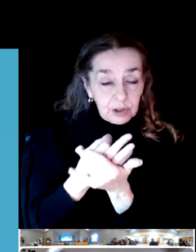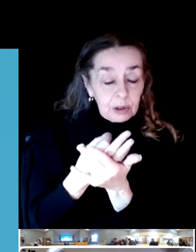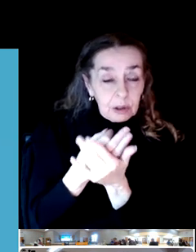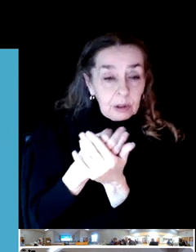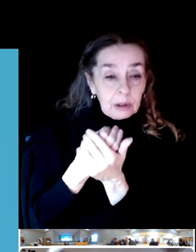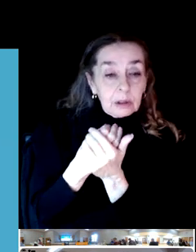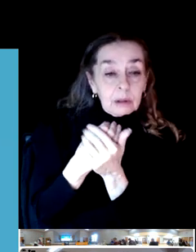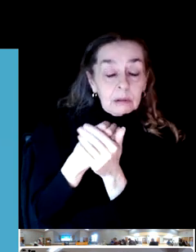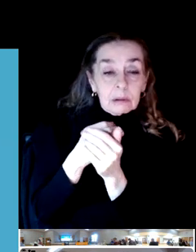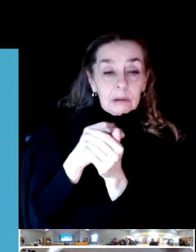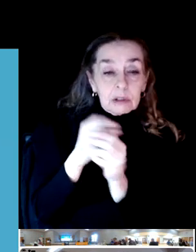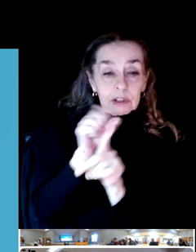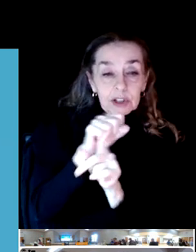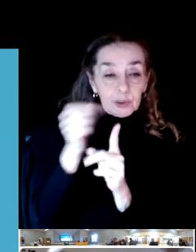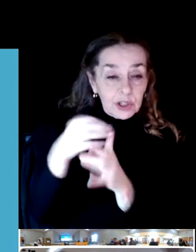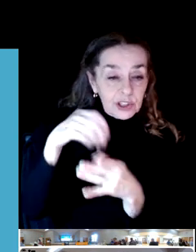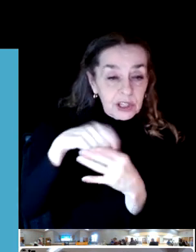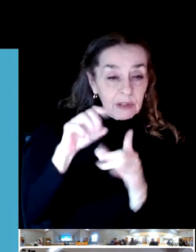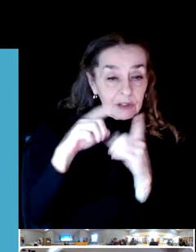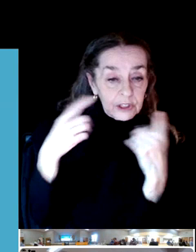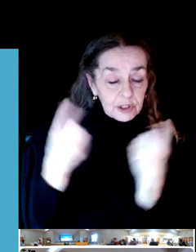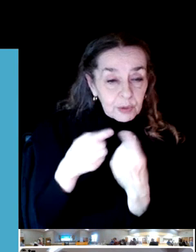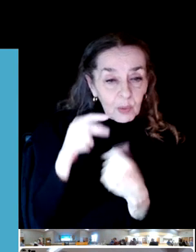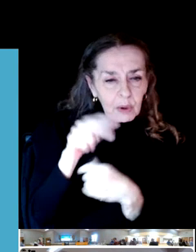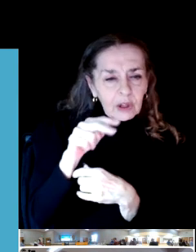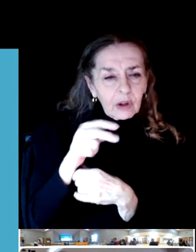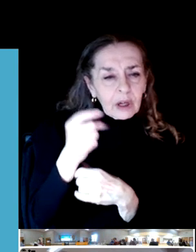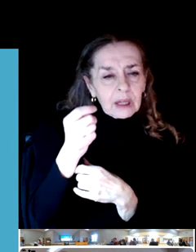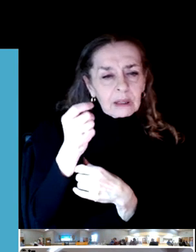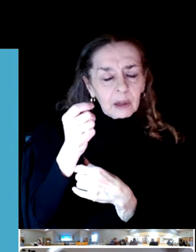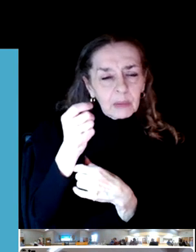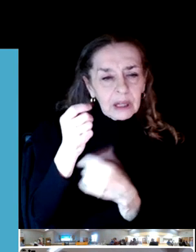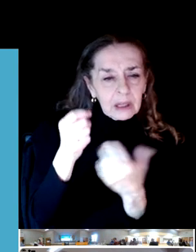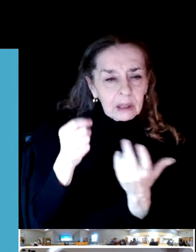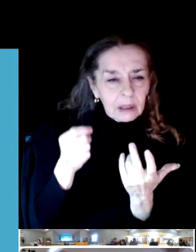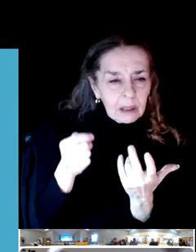be looking a little bit at are there things that will pop up and show us there are red